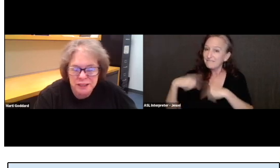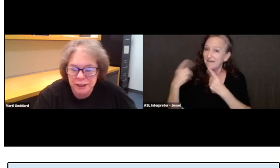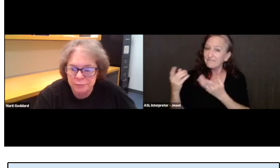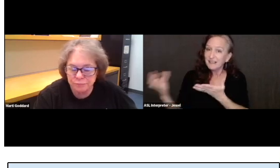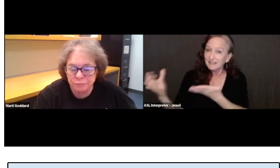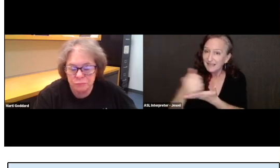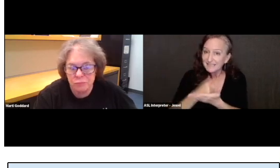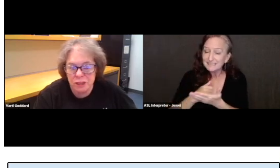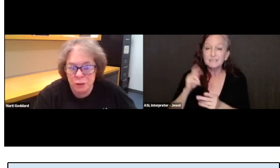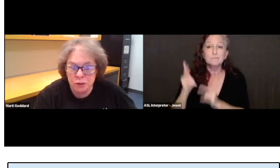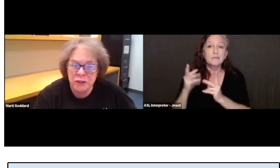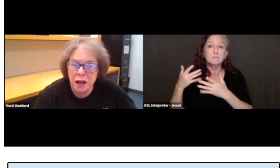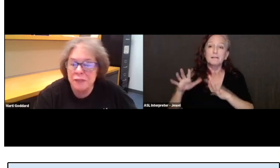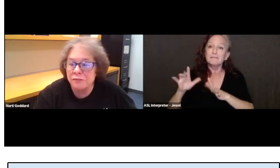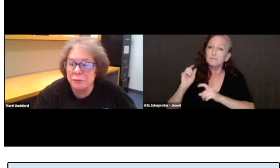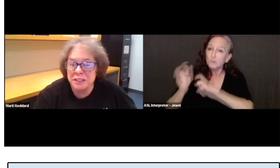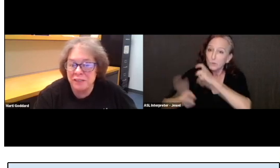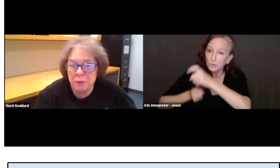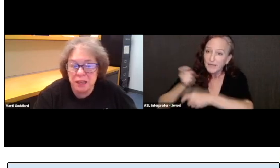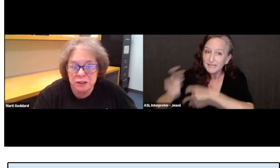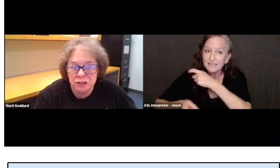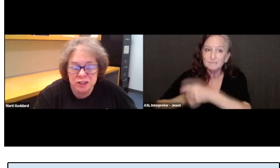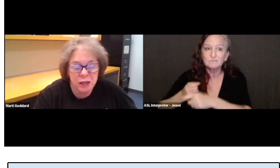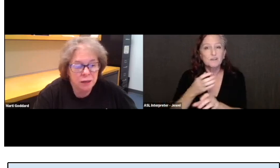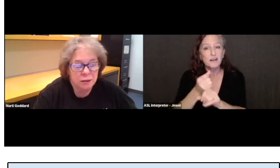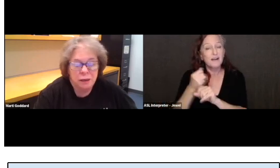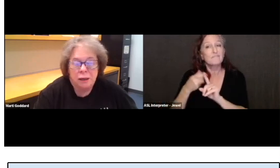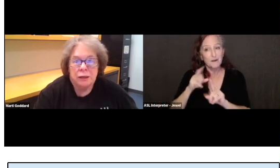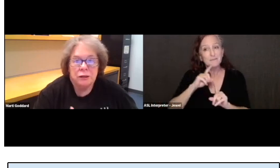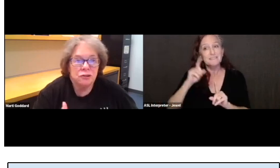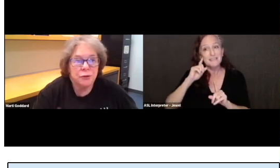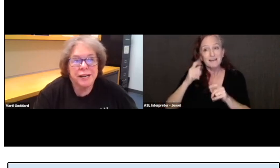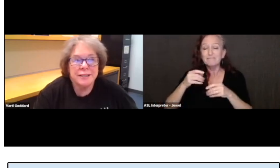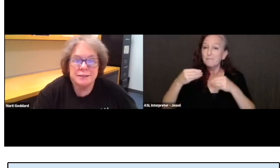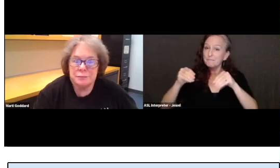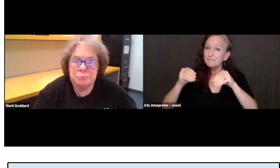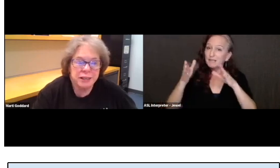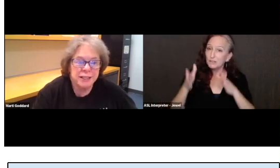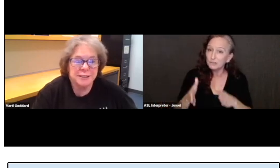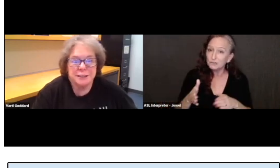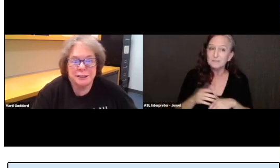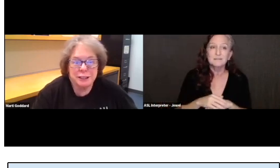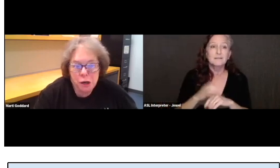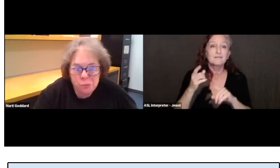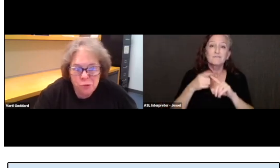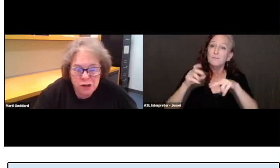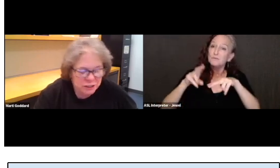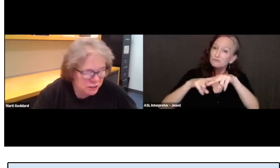that we've gotten from Deaf Peddlers on trains and planes and in the airport.